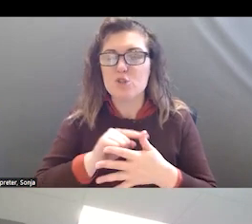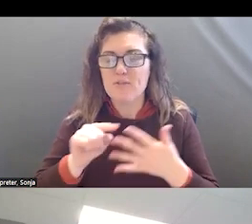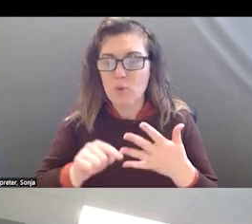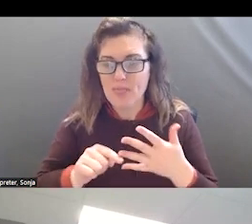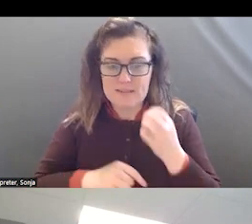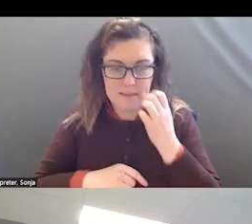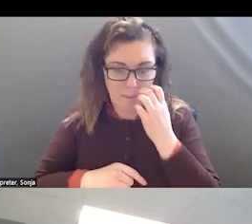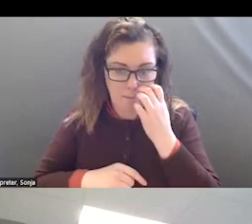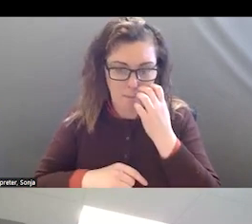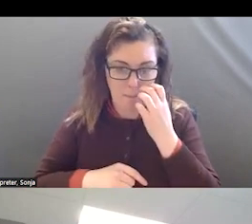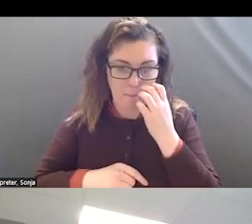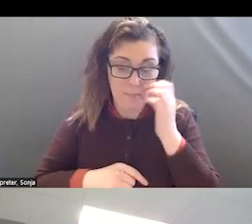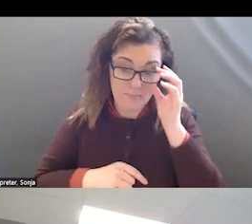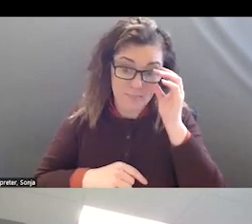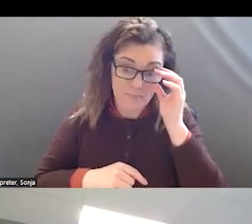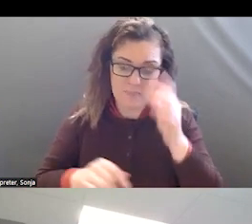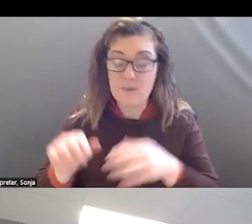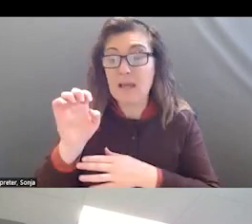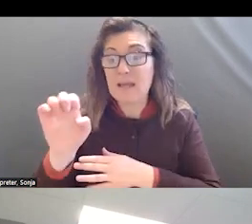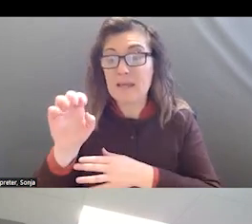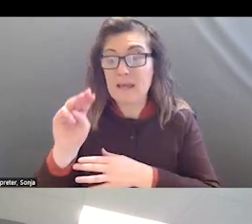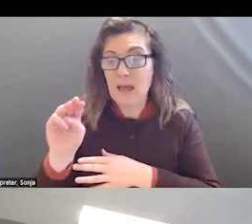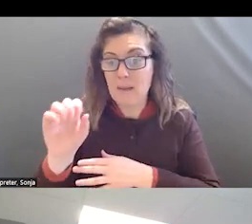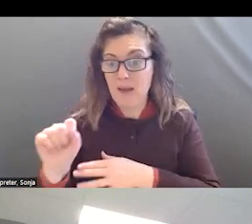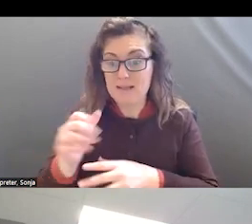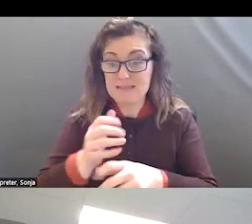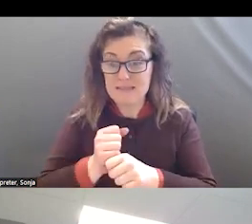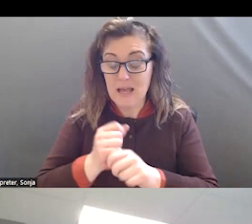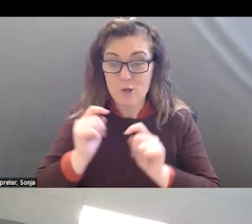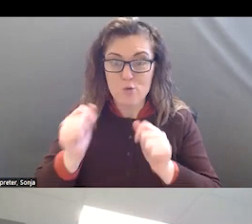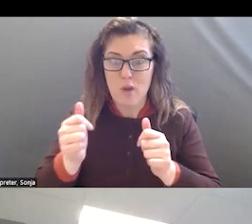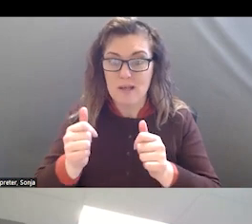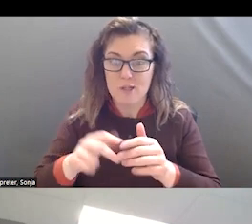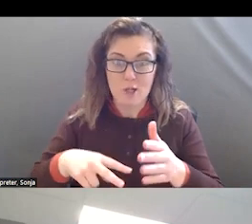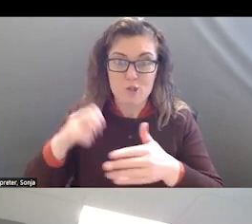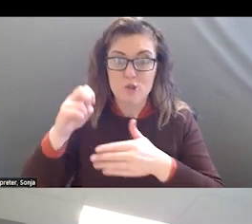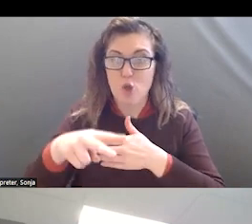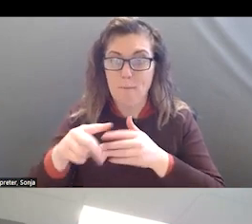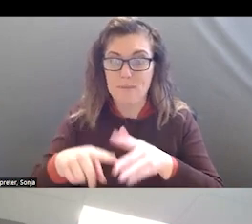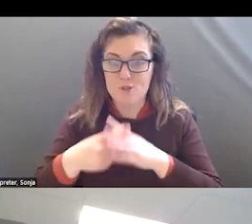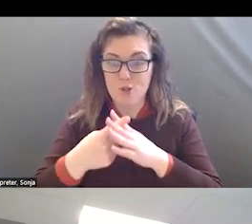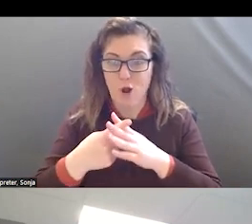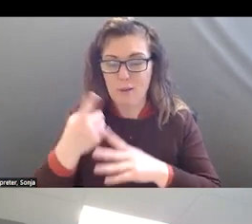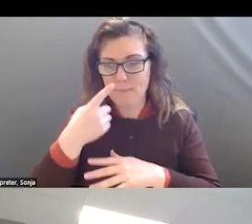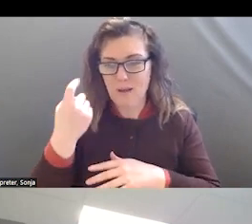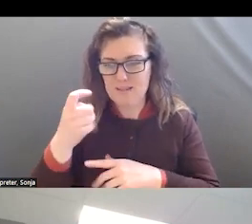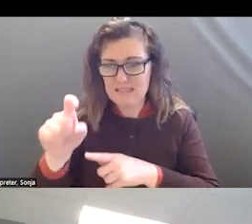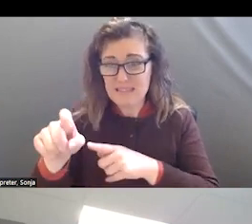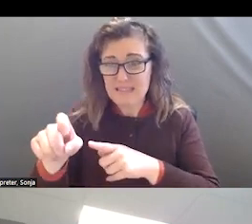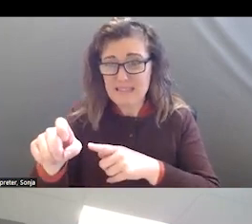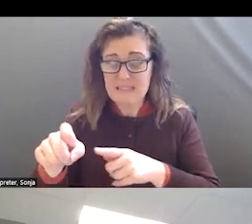NOT ONLY DID EMS GET A JUMP START BECAUSE IT NEEDED TO AND BECAUSE OF THE WAR IN VIETNAM,